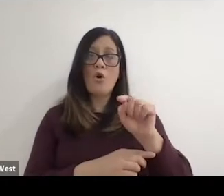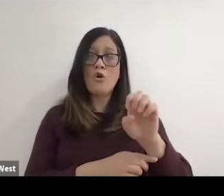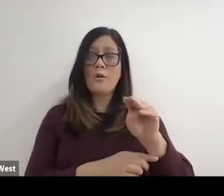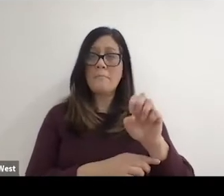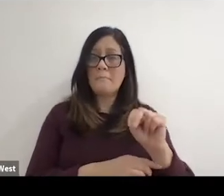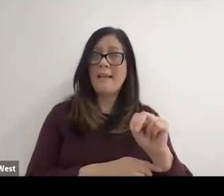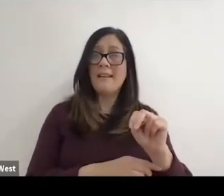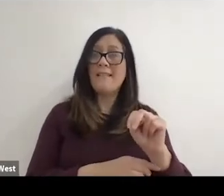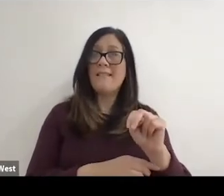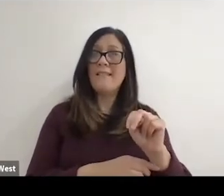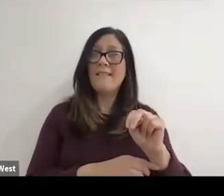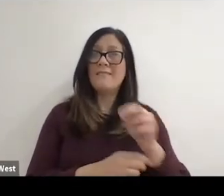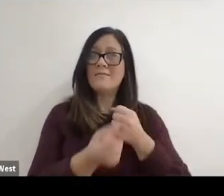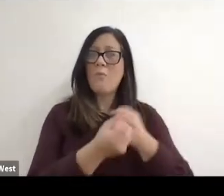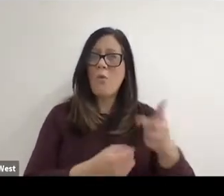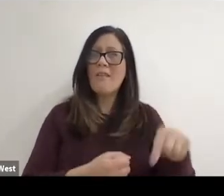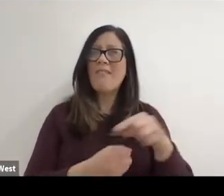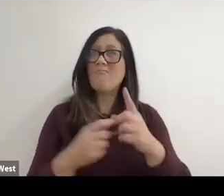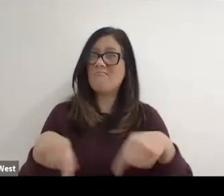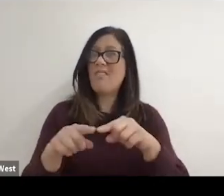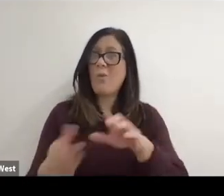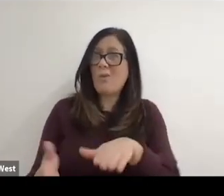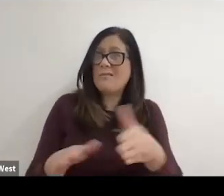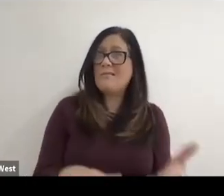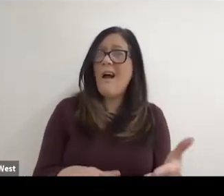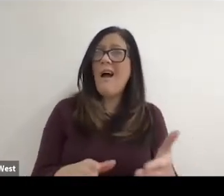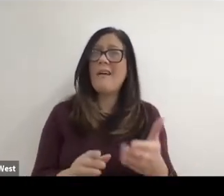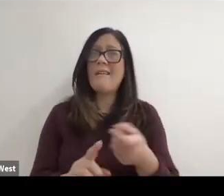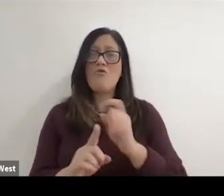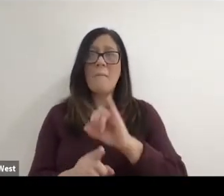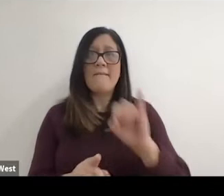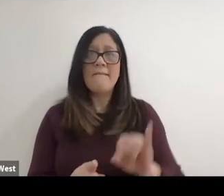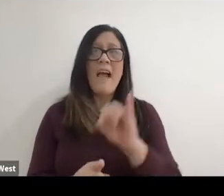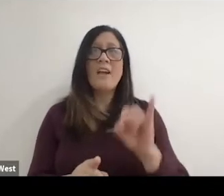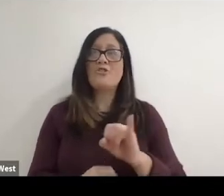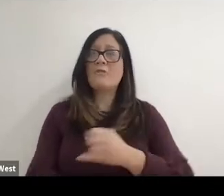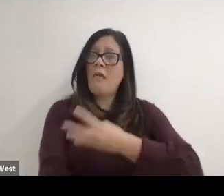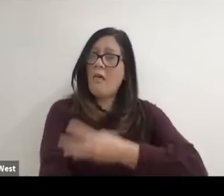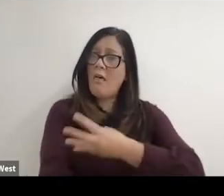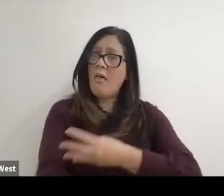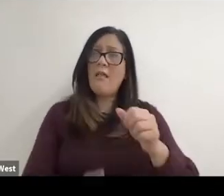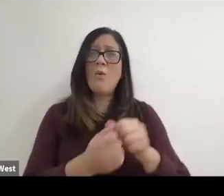within a few months of infection, you know and pumped up with the with morphine just to help them pass away.